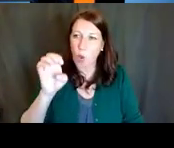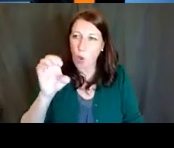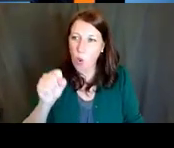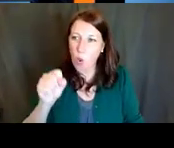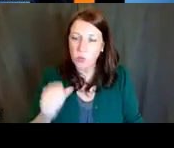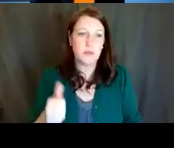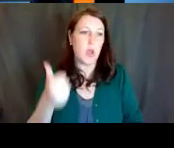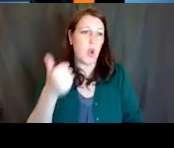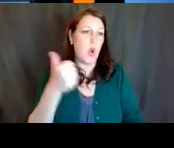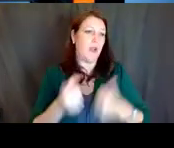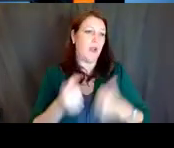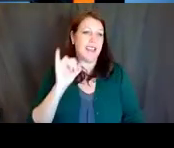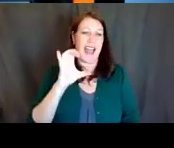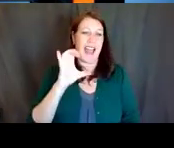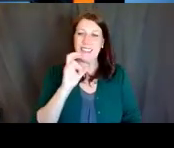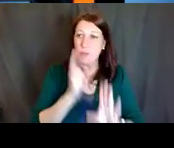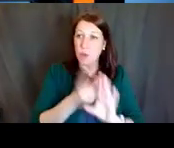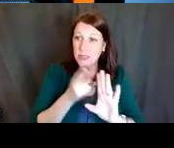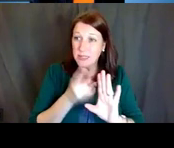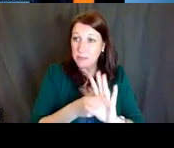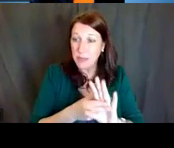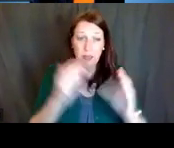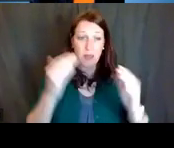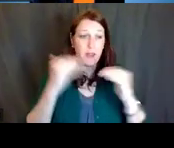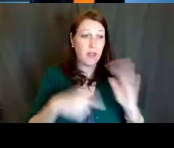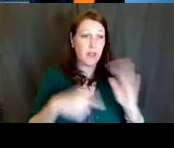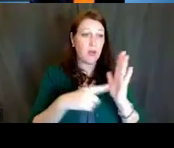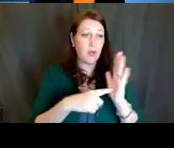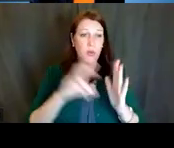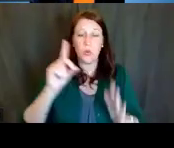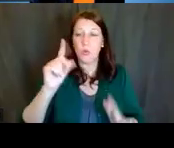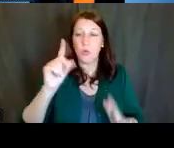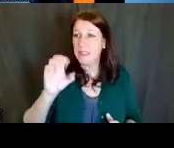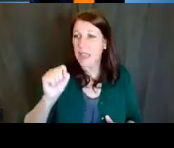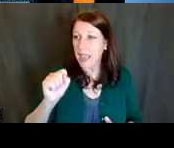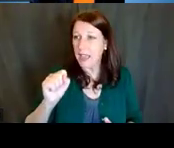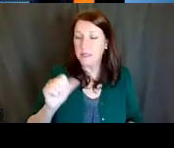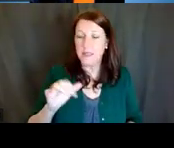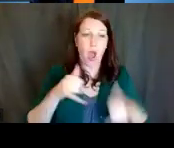due dates, description of the funding opportunity, award information, etcetera.